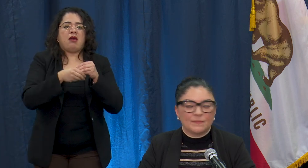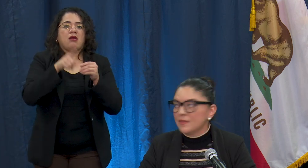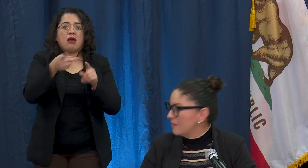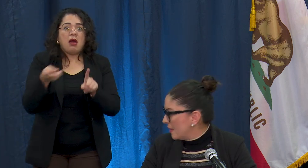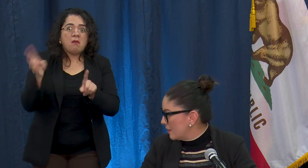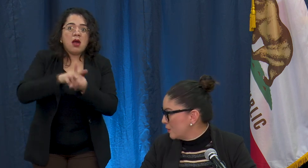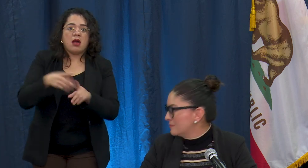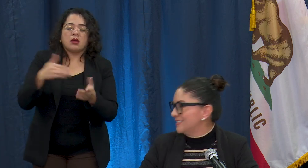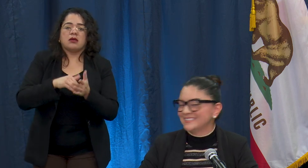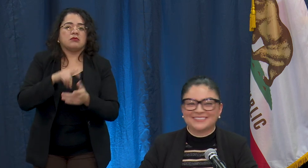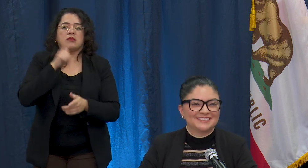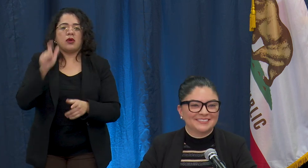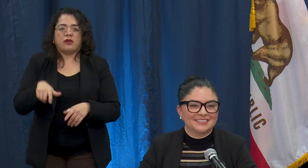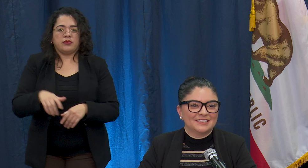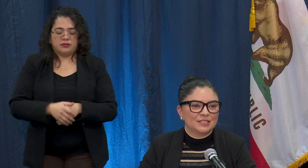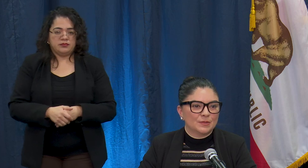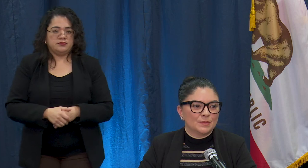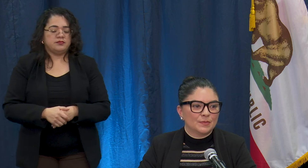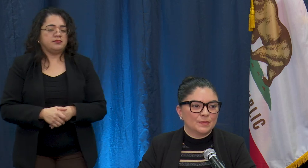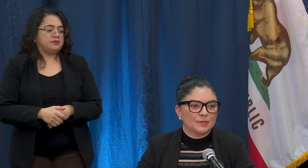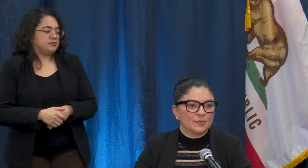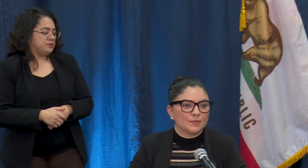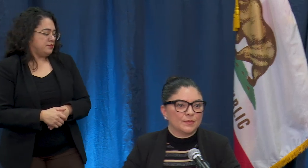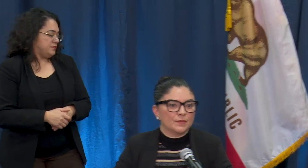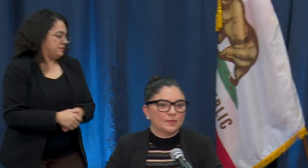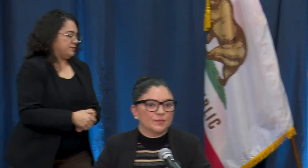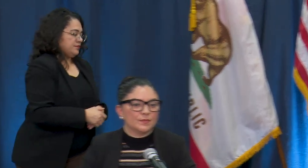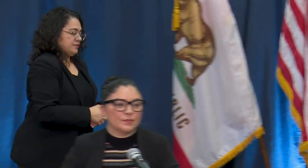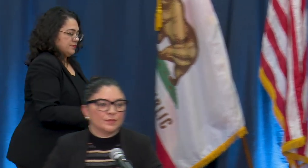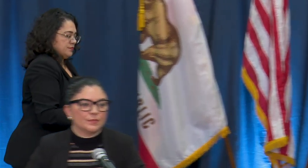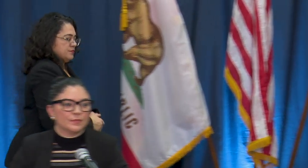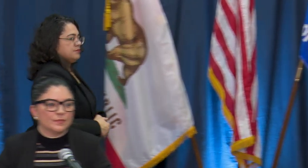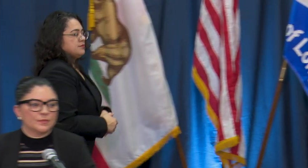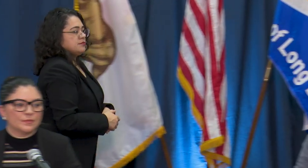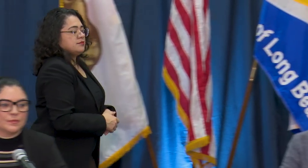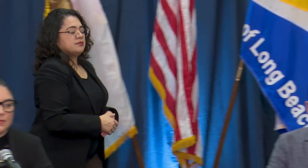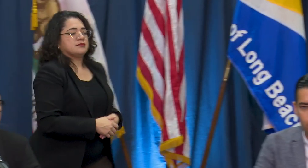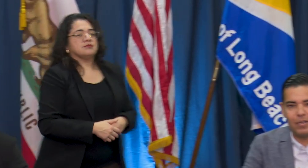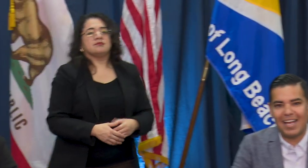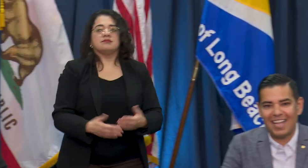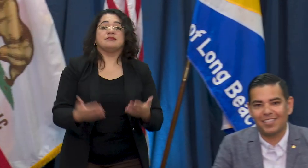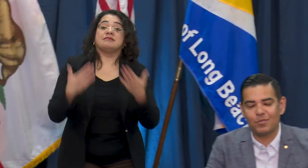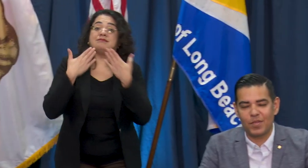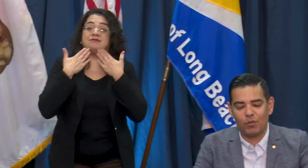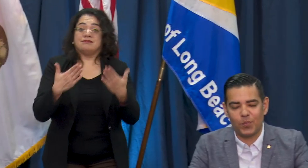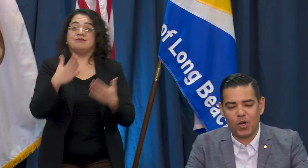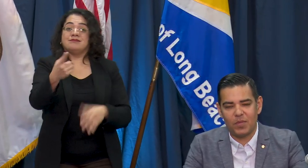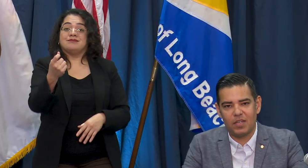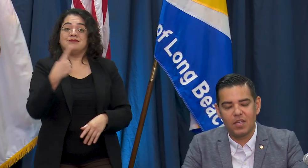much that concludes all the questions. Thank you for the questions. We're going to turn this over now to Alice from the Health Department and